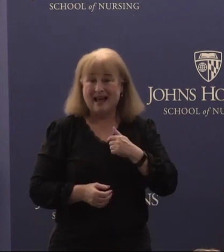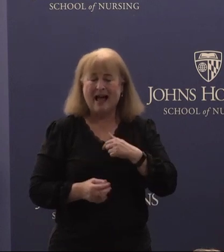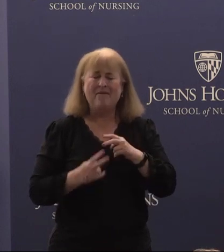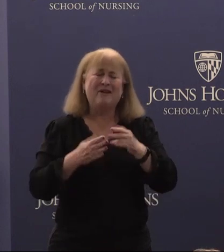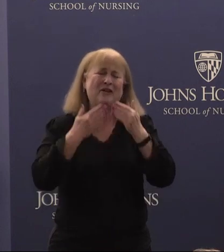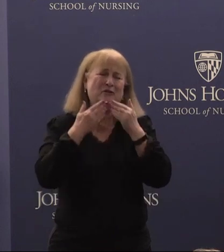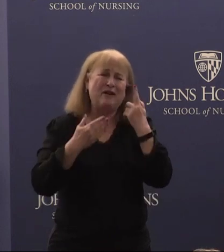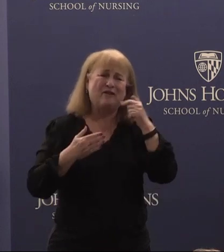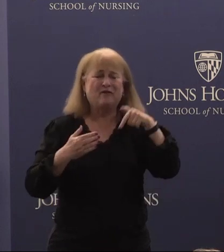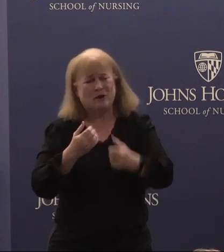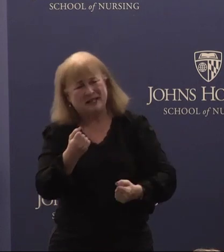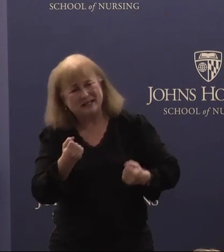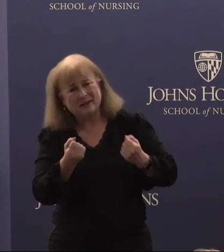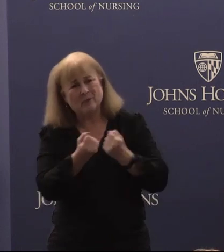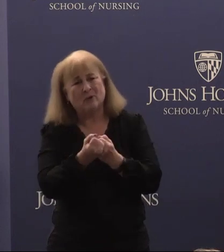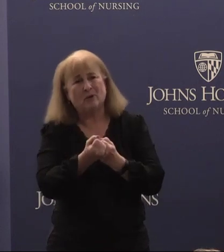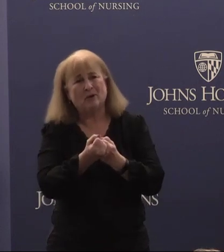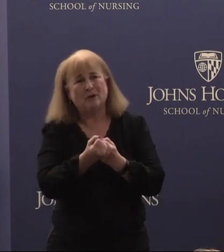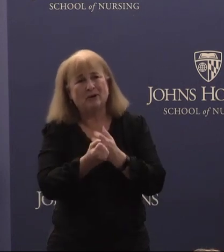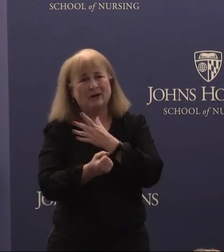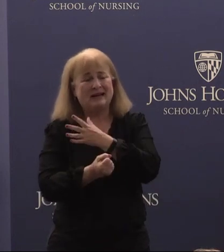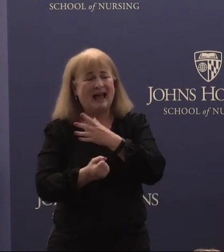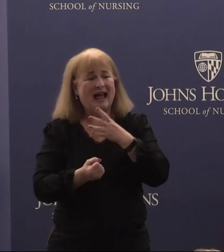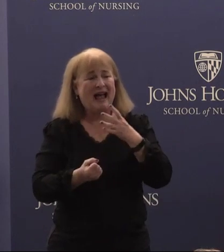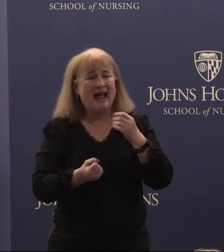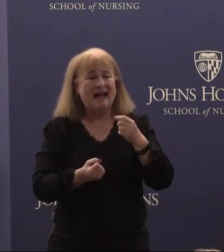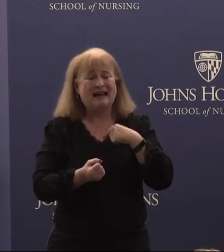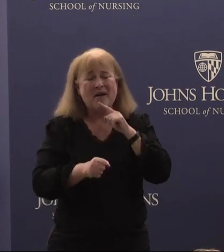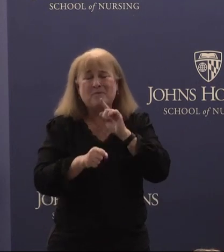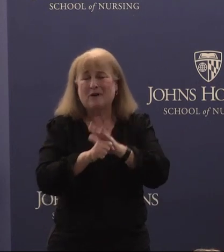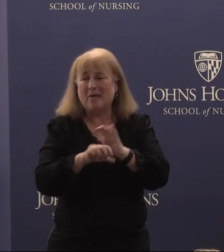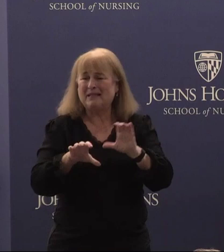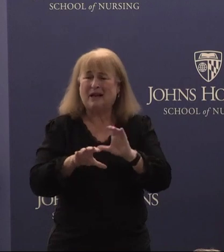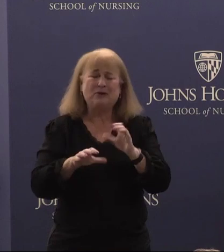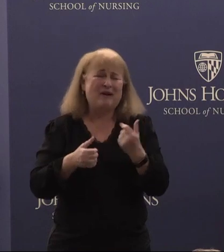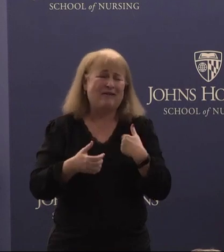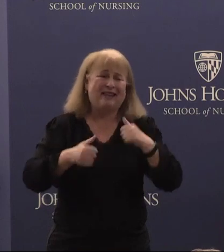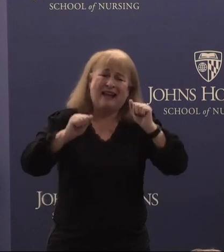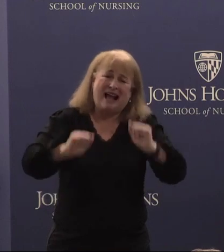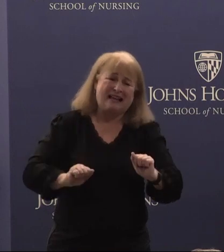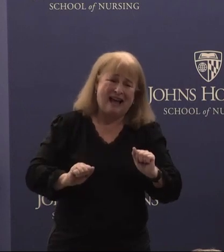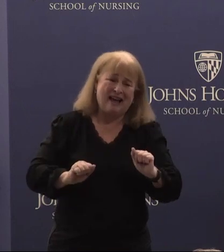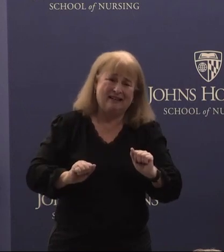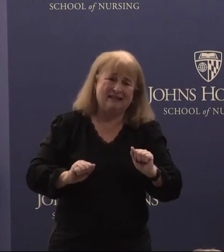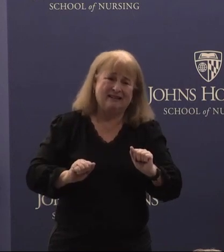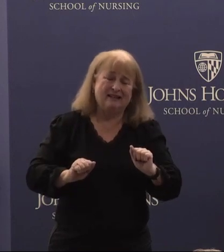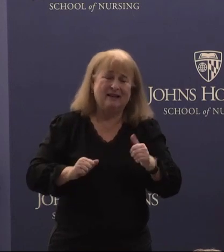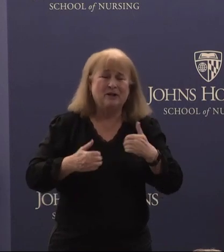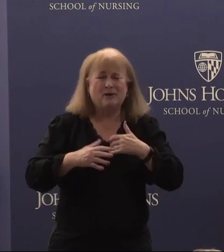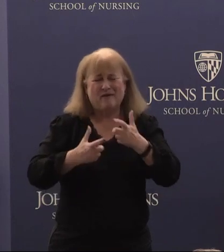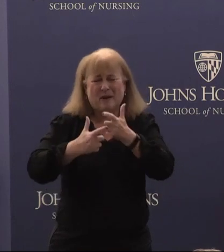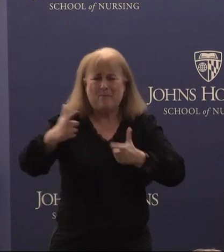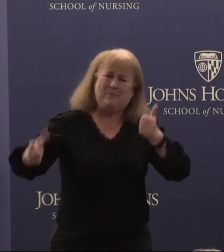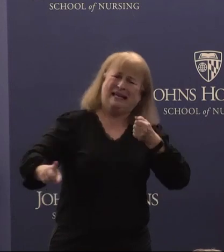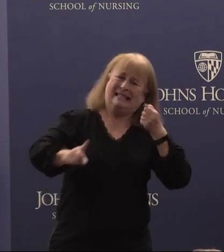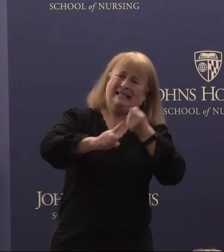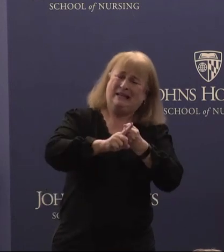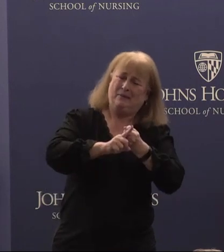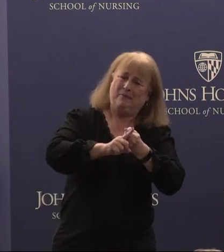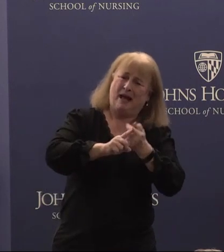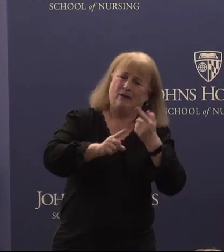for the support and I promise I will do all I can to have the biggest impact for the most people,